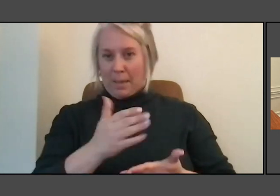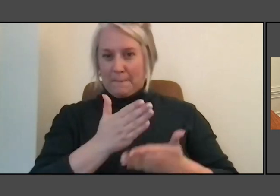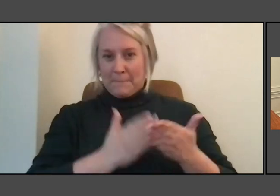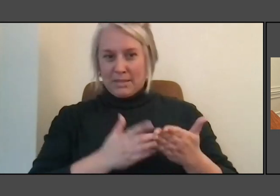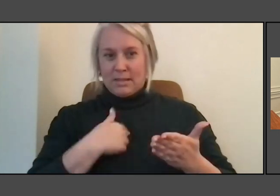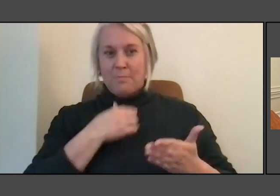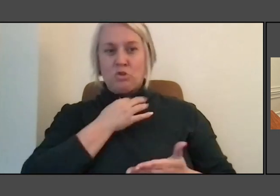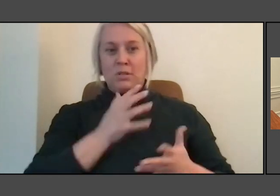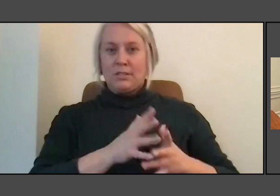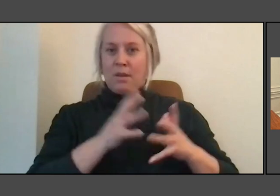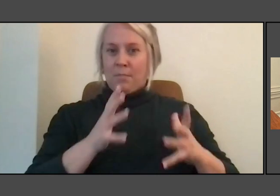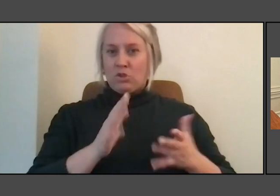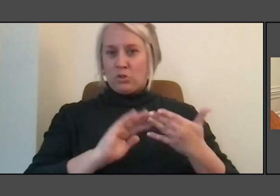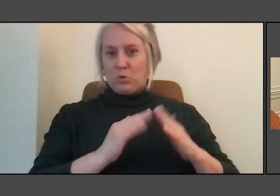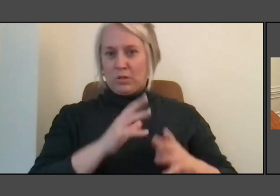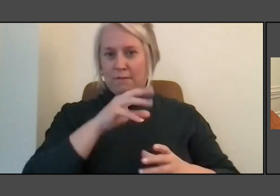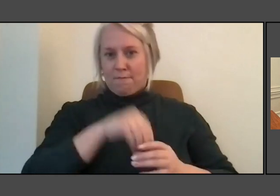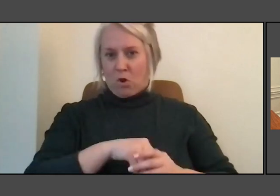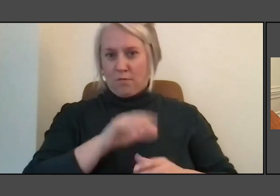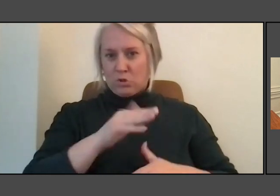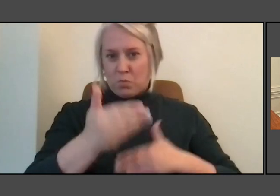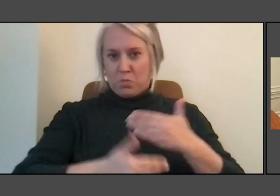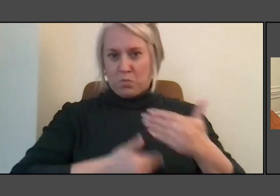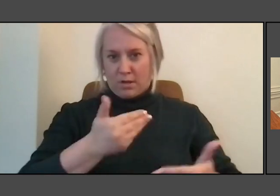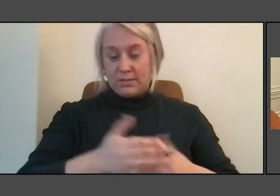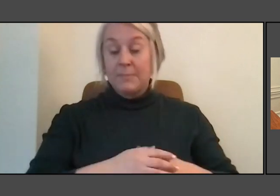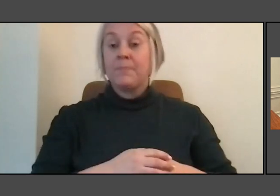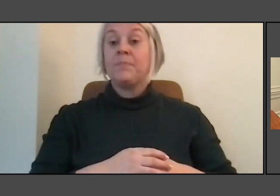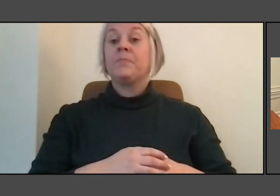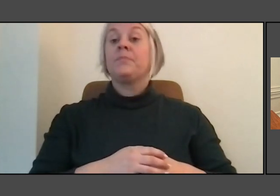So I was brought in by a foundation called the Confluence Project,